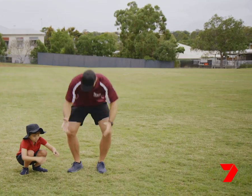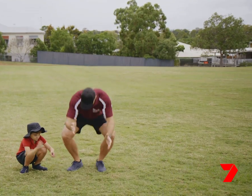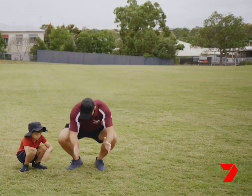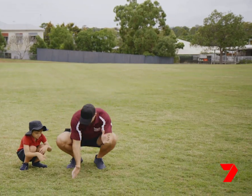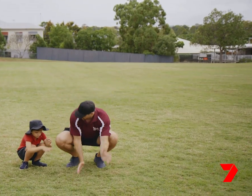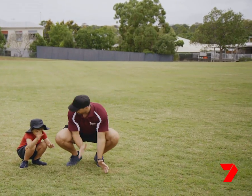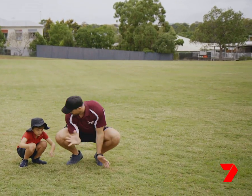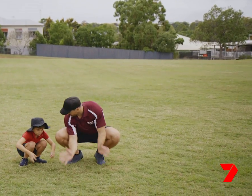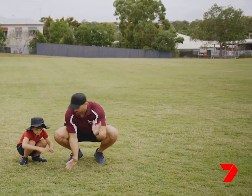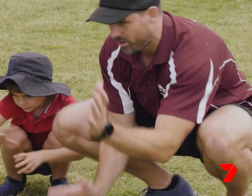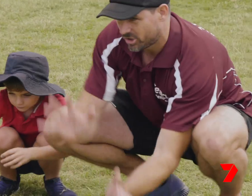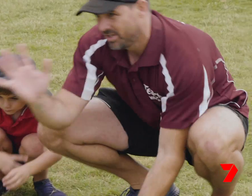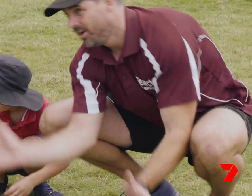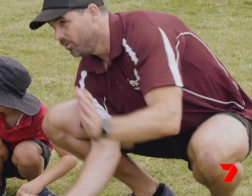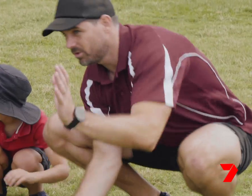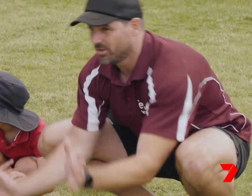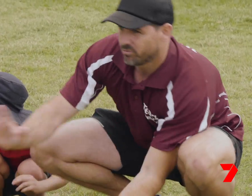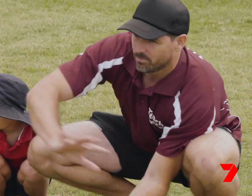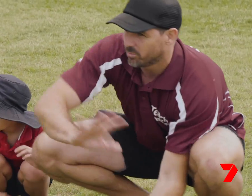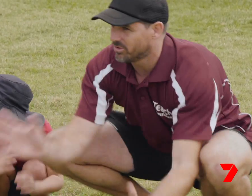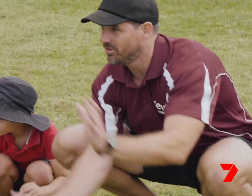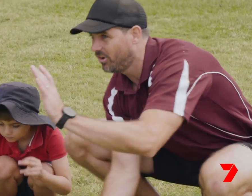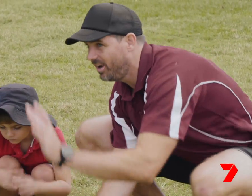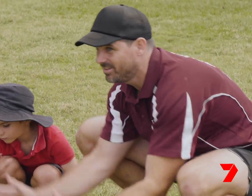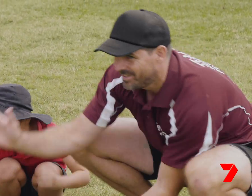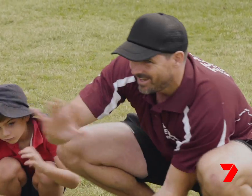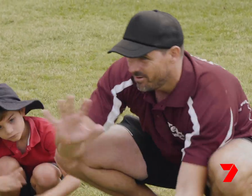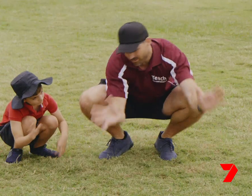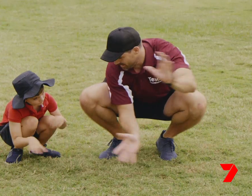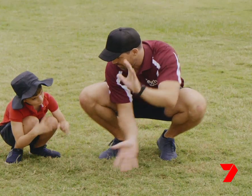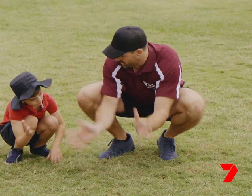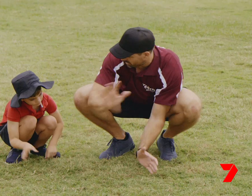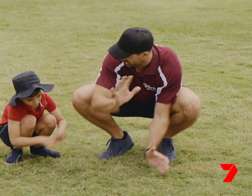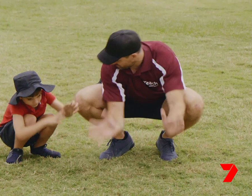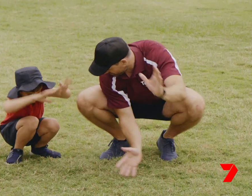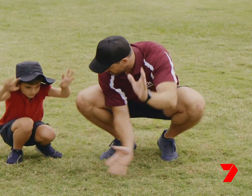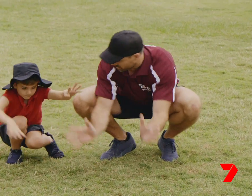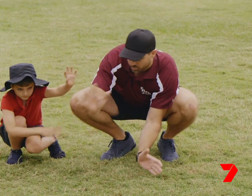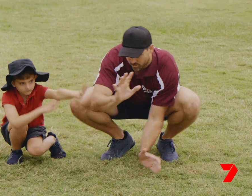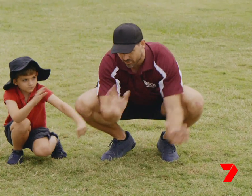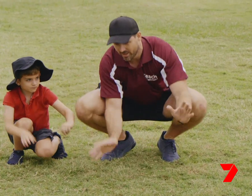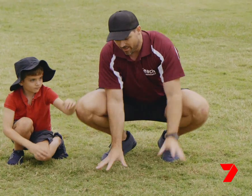You already knew! That’s it, we’re going to wash those rims, wash the tyres, really big washing - wash, wash, wash, wash!